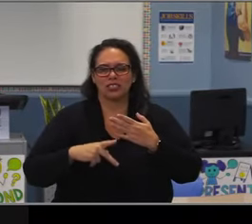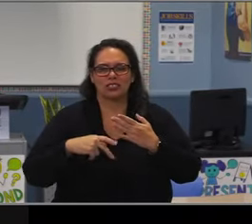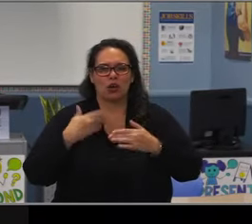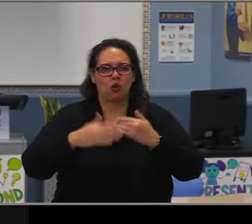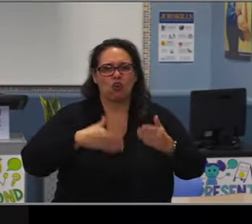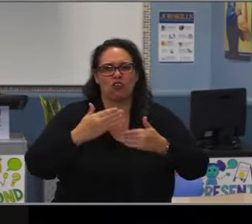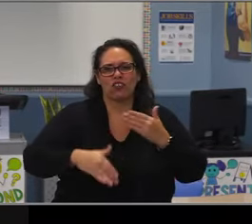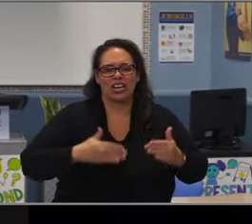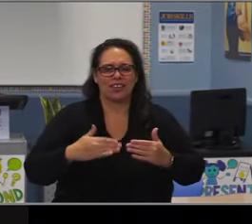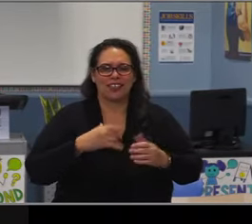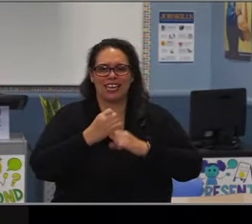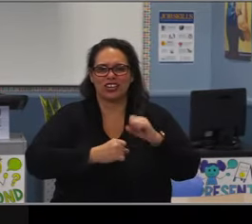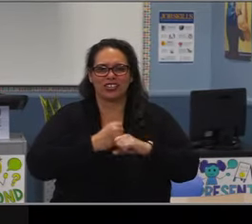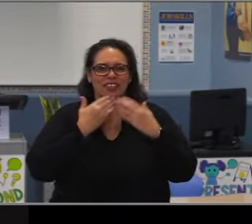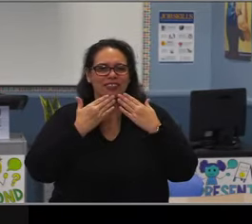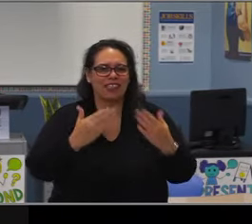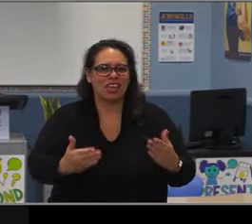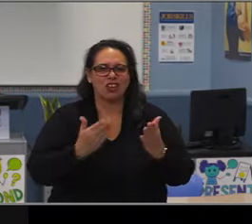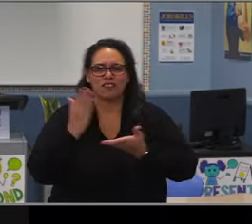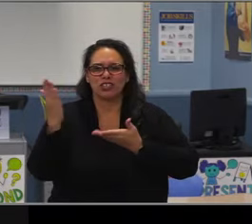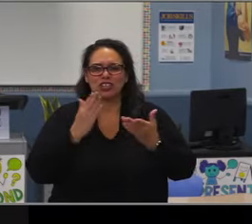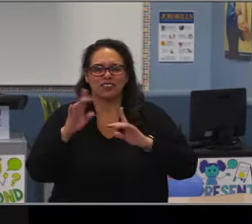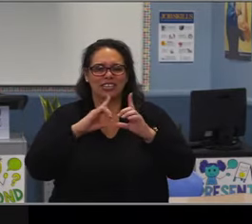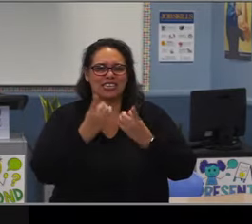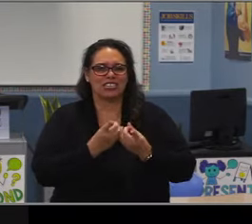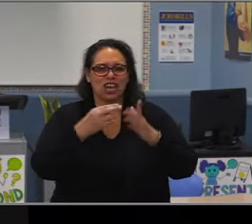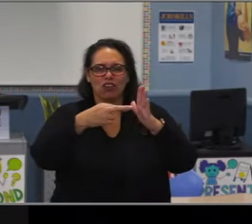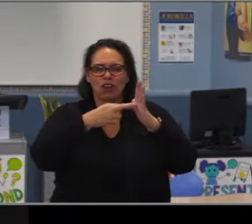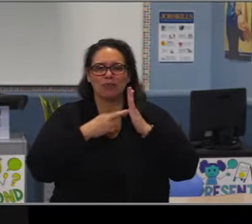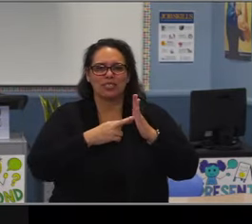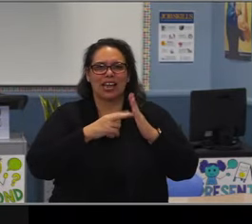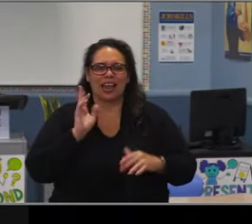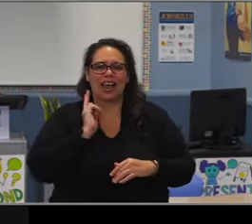and thanking them for their service to the Long Beach Unified School District.